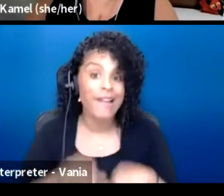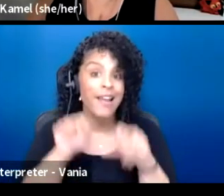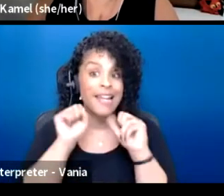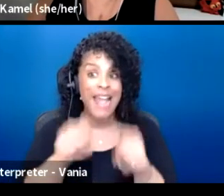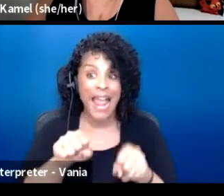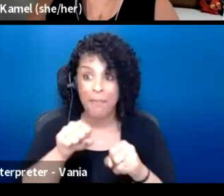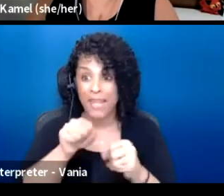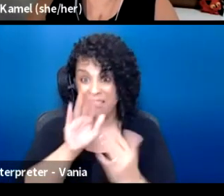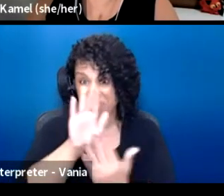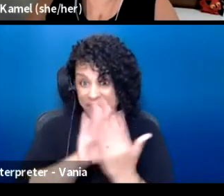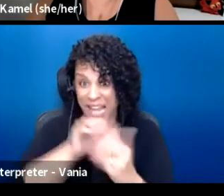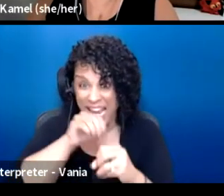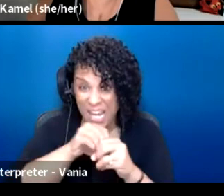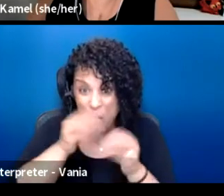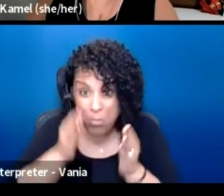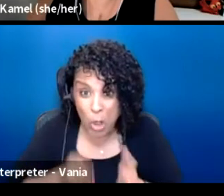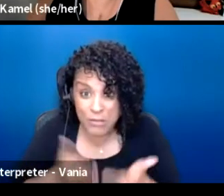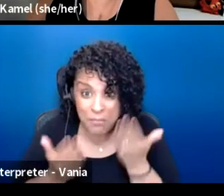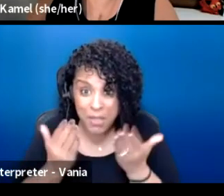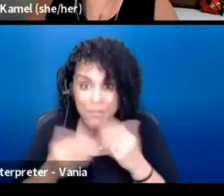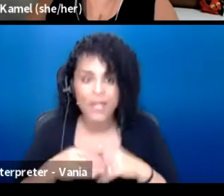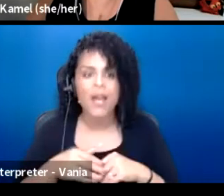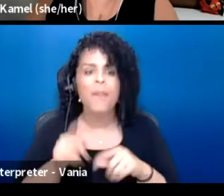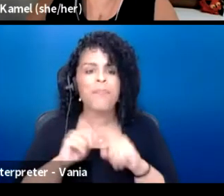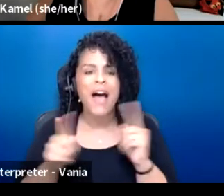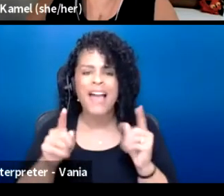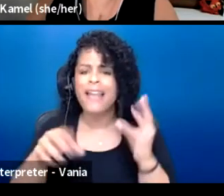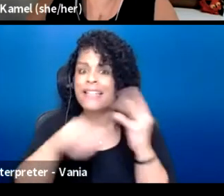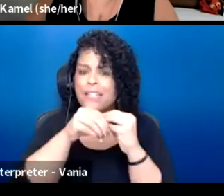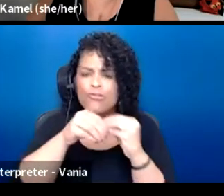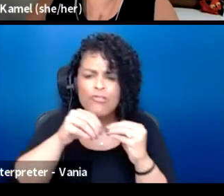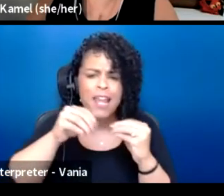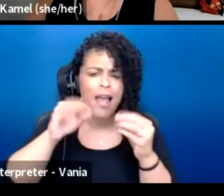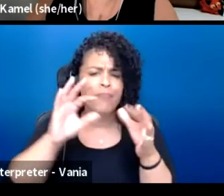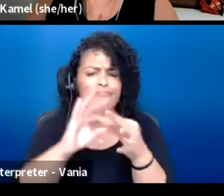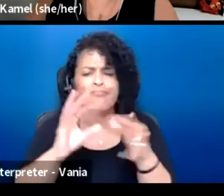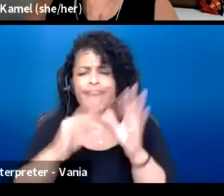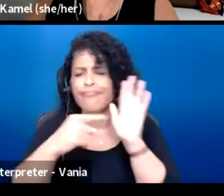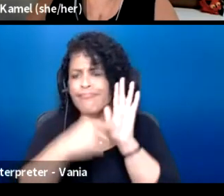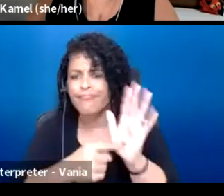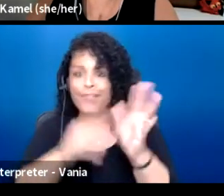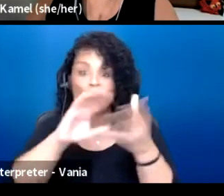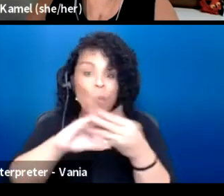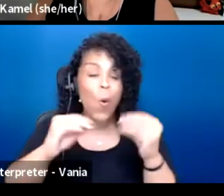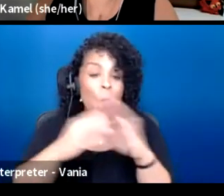And in addition to just presentations of stories, not just kind of the formal ones